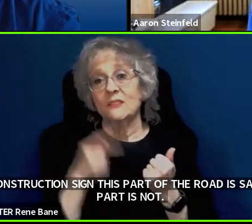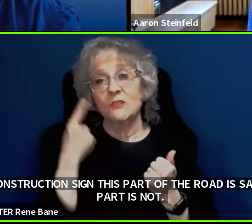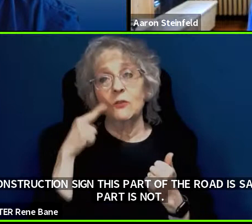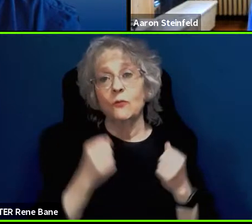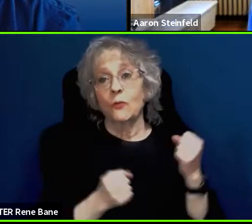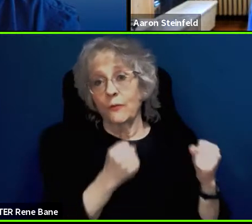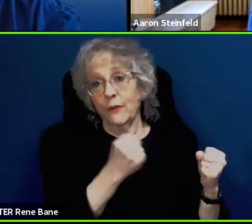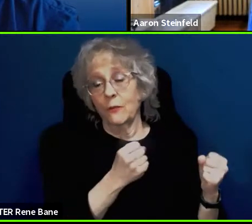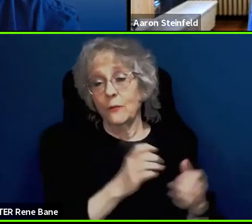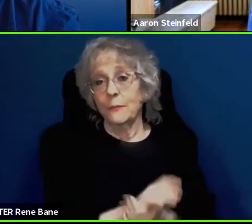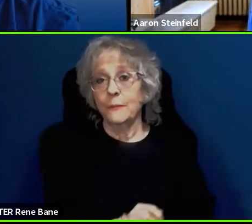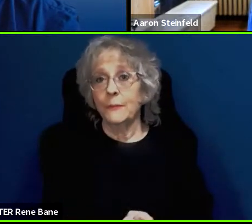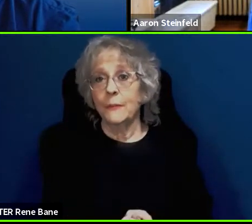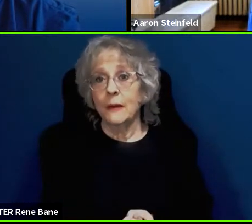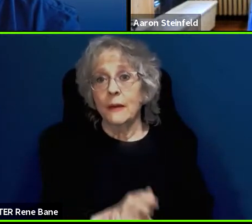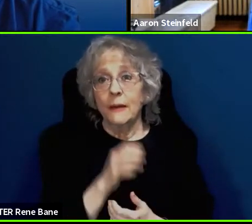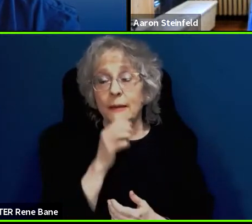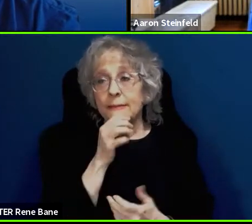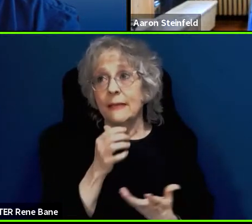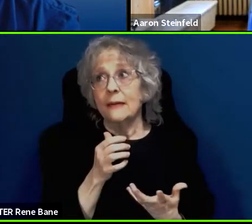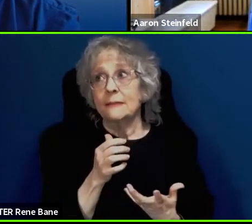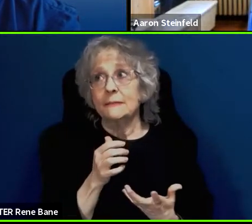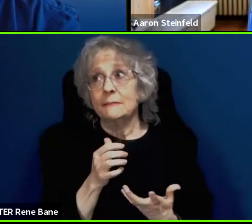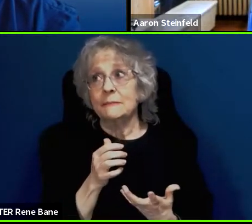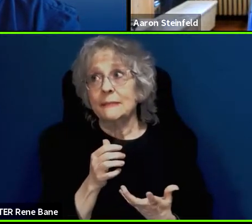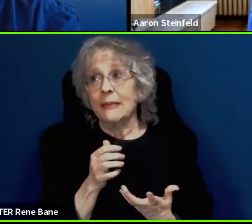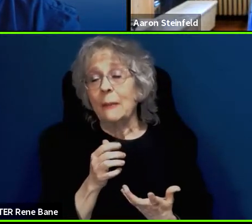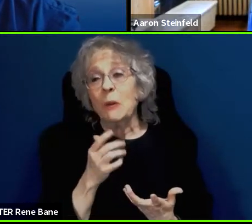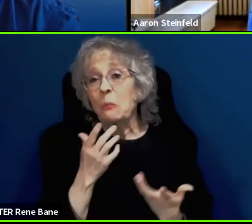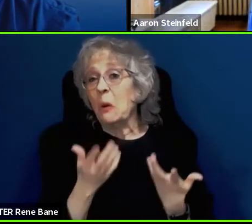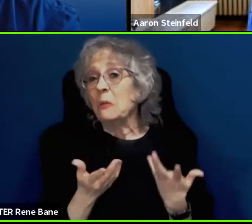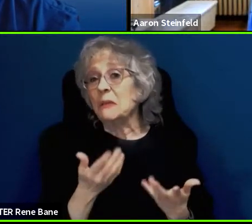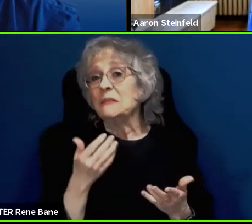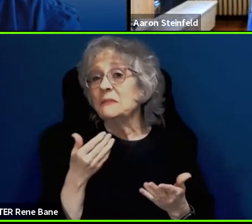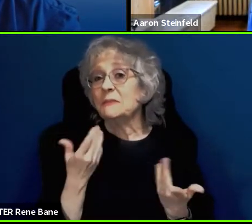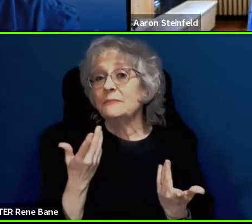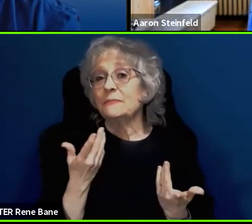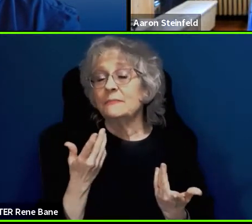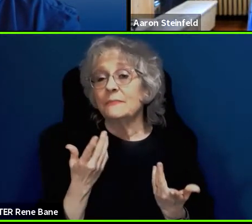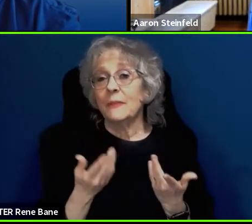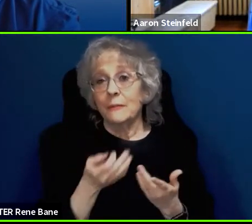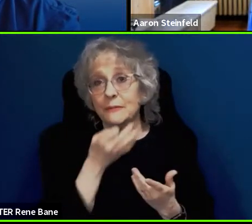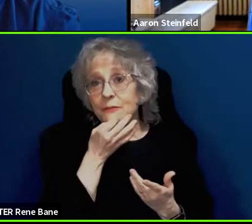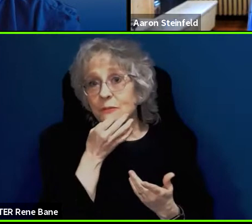It would not be a big jump to also have on-demand human assistance for the riders in those vehicles.